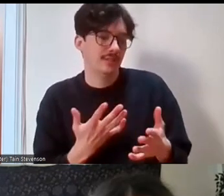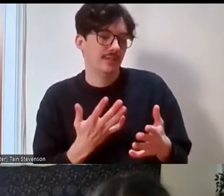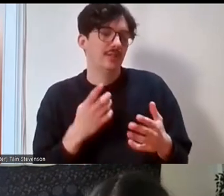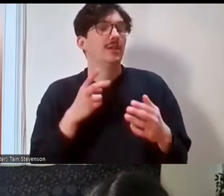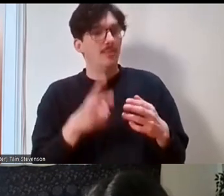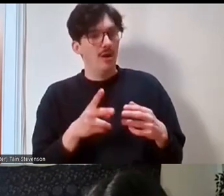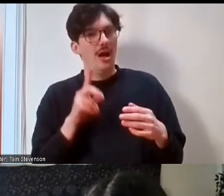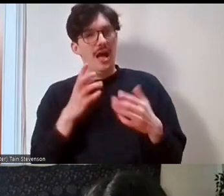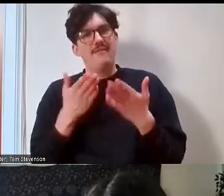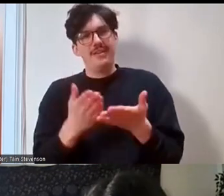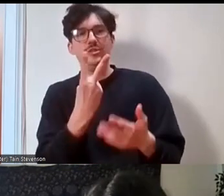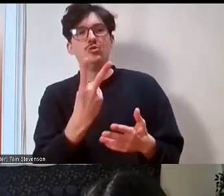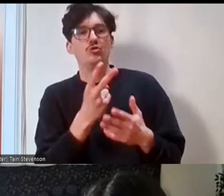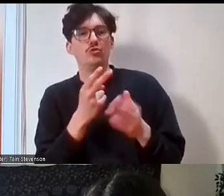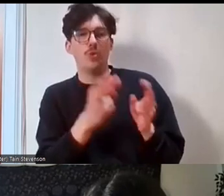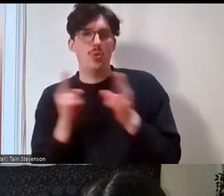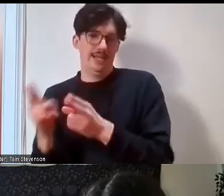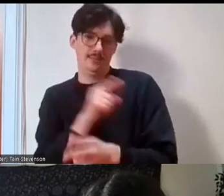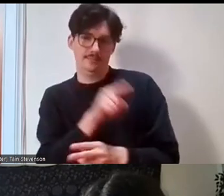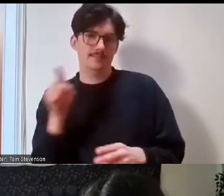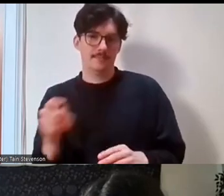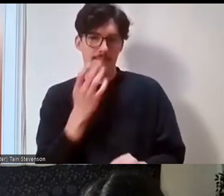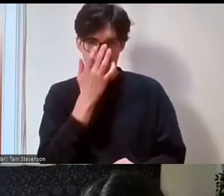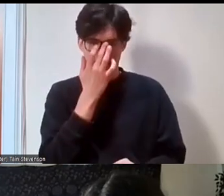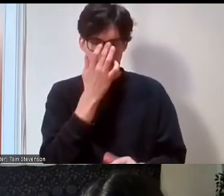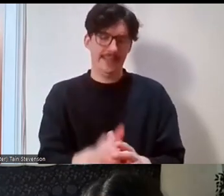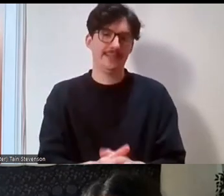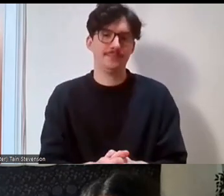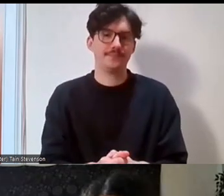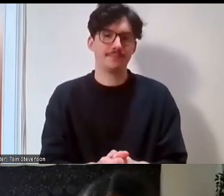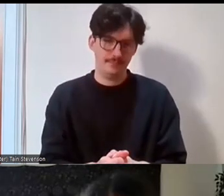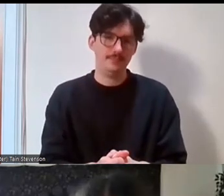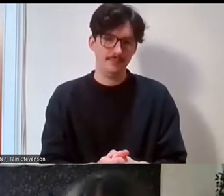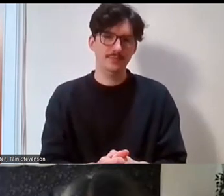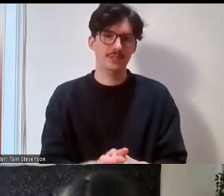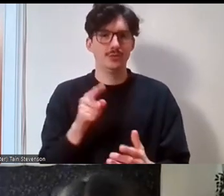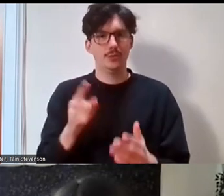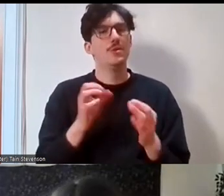lots of volunteering organisations that do courses and things so yeah be brave, you can do it.